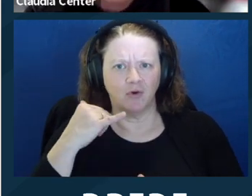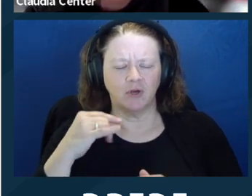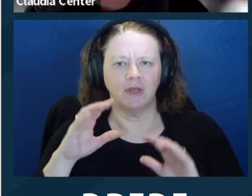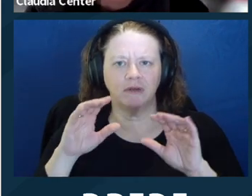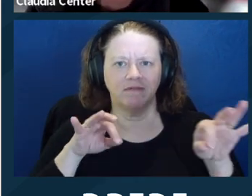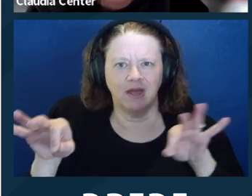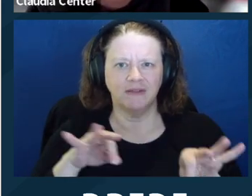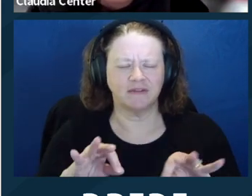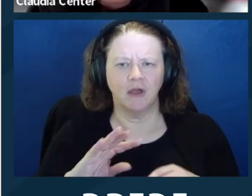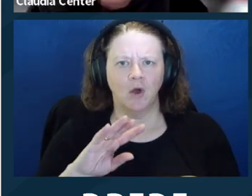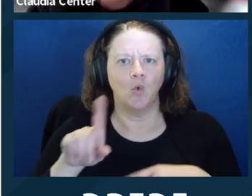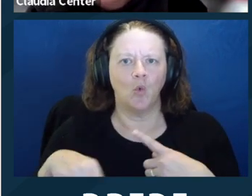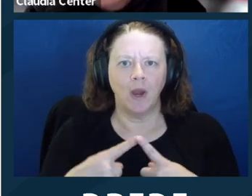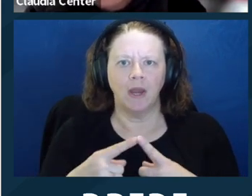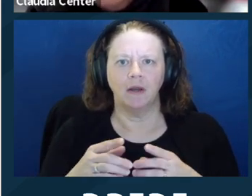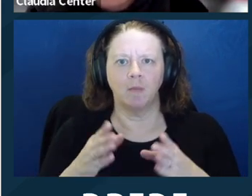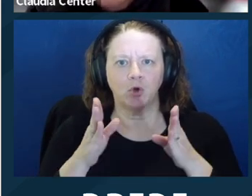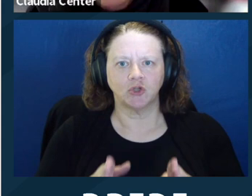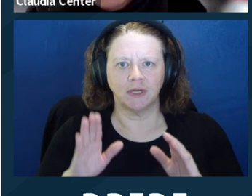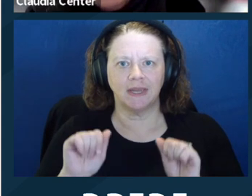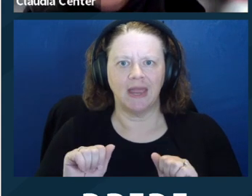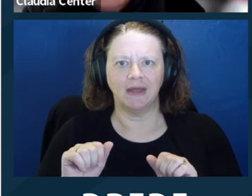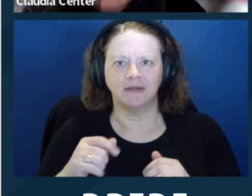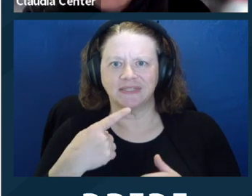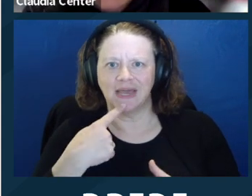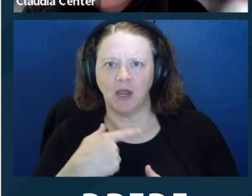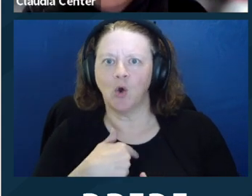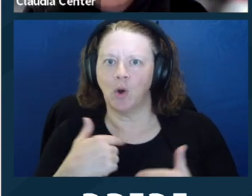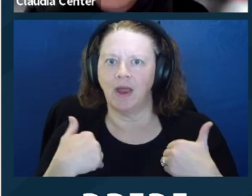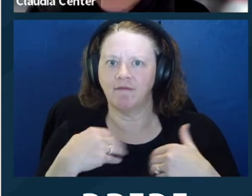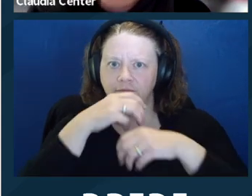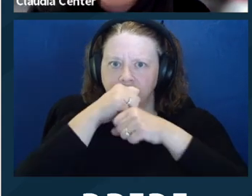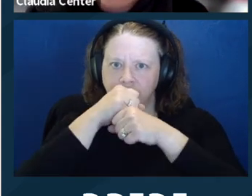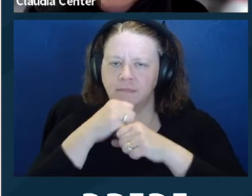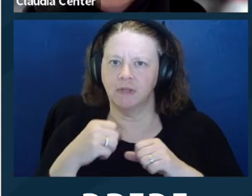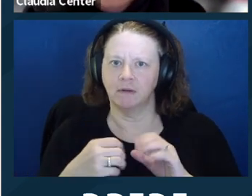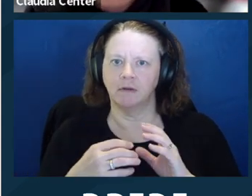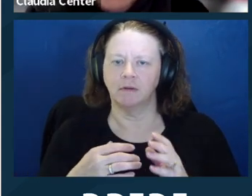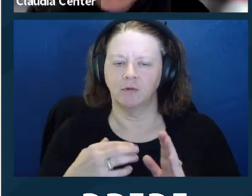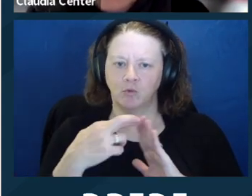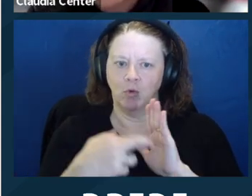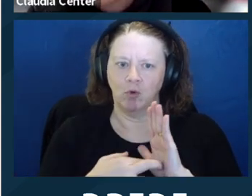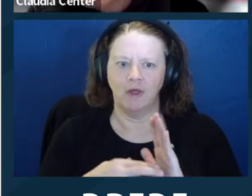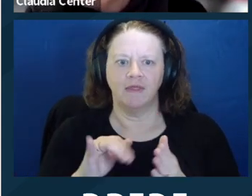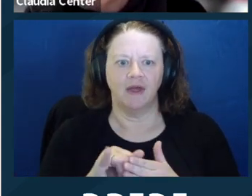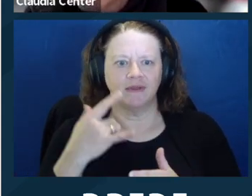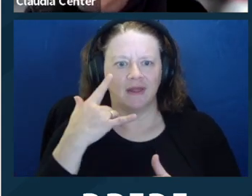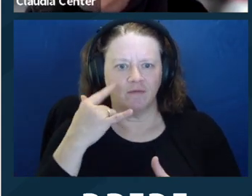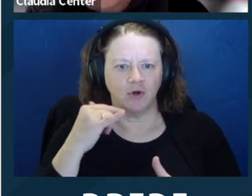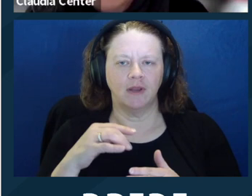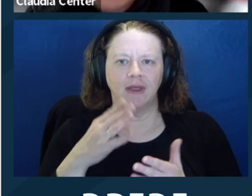Section 952 and 954, and the client has the privilege, under Evidence Code, to refuse